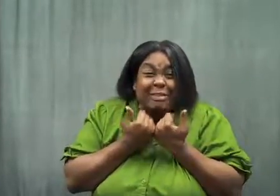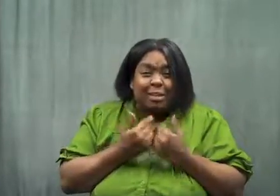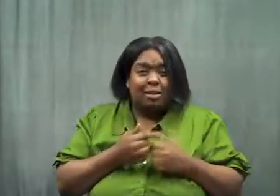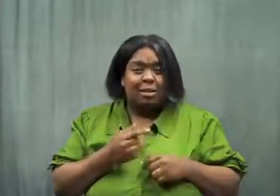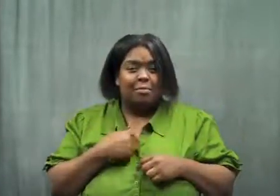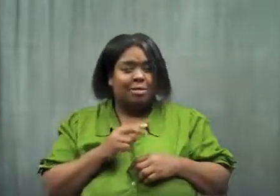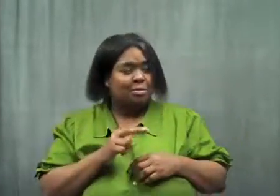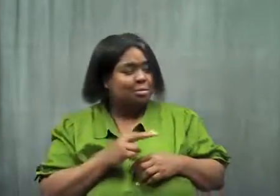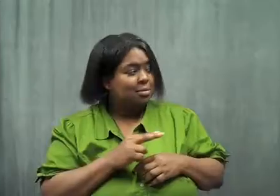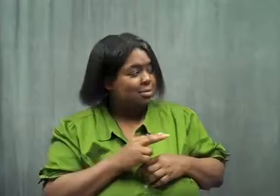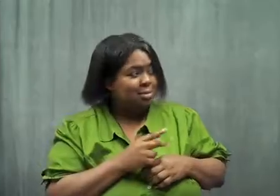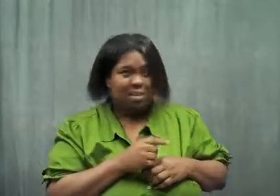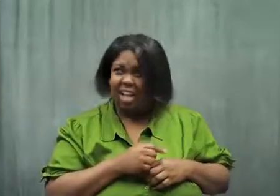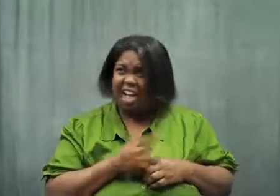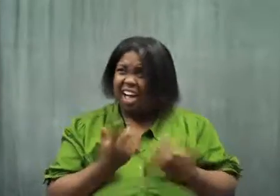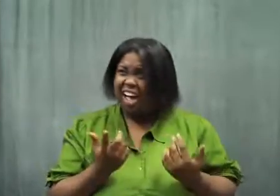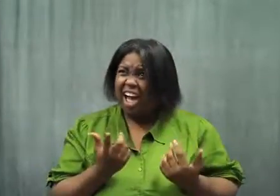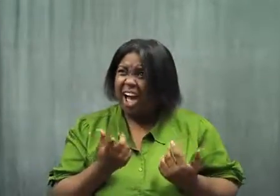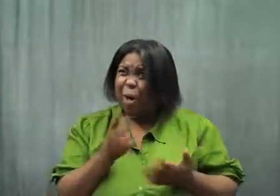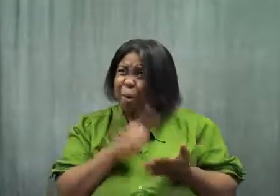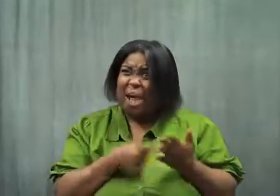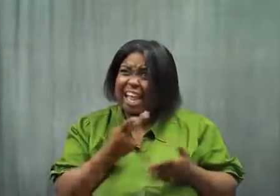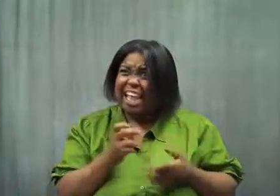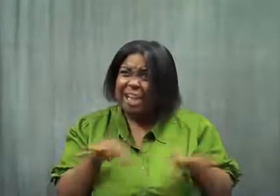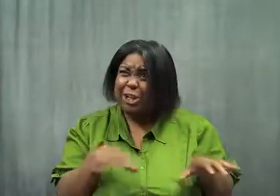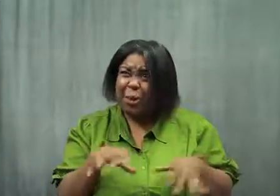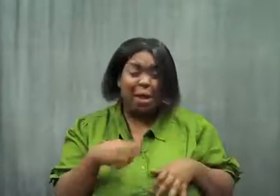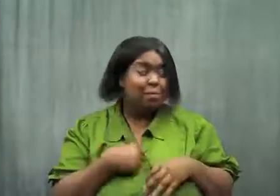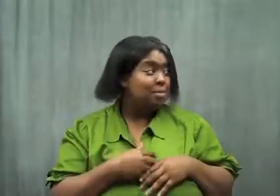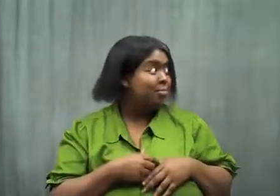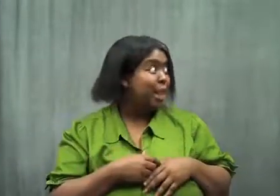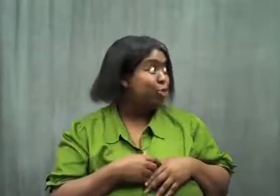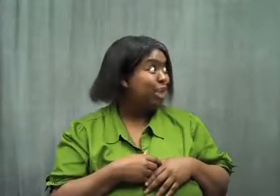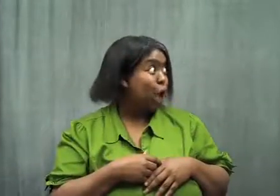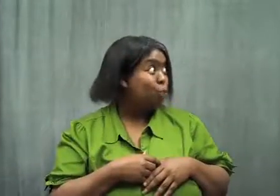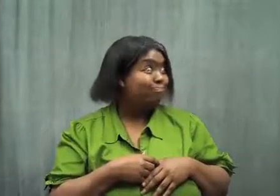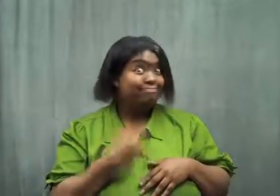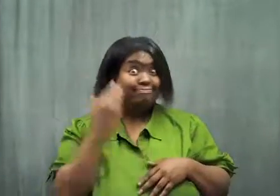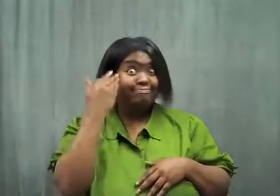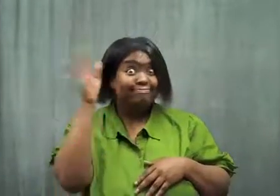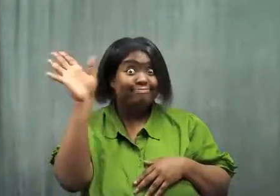I looked and they said, "What's he doing?" I mouthed back, "I don't know."